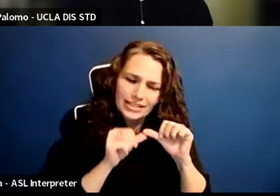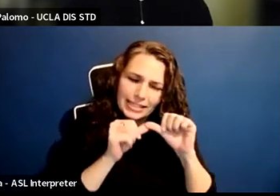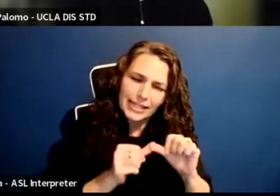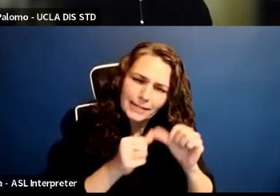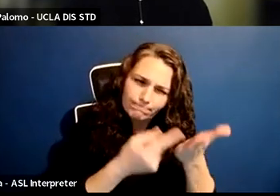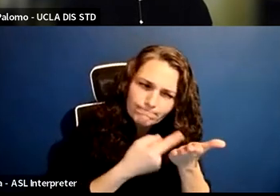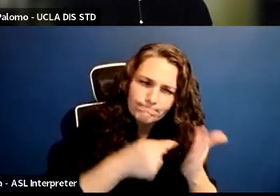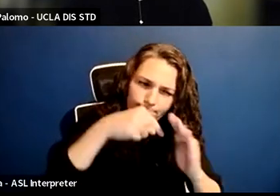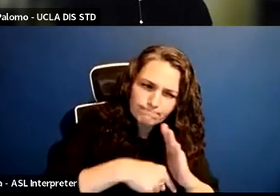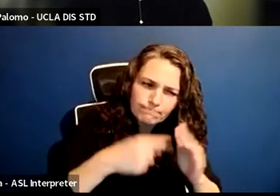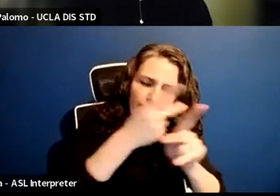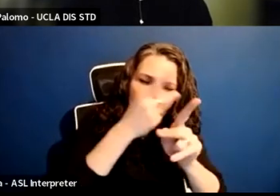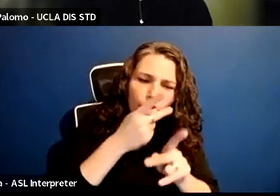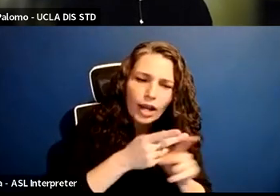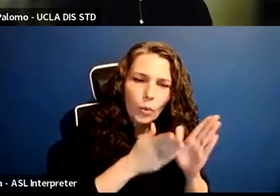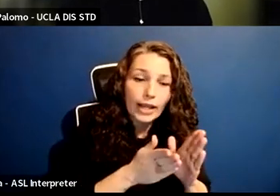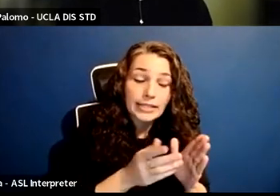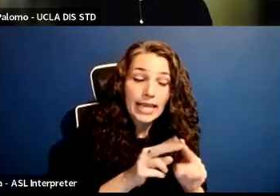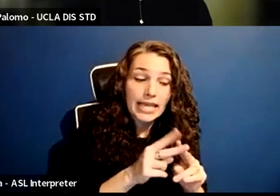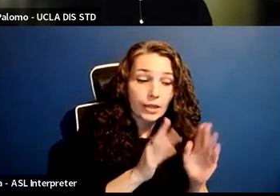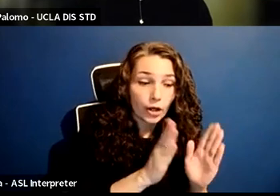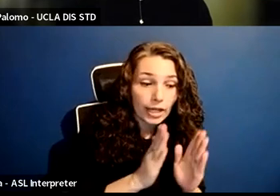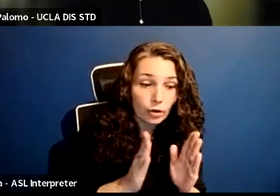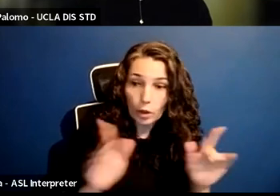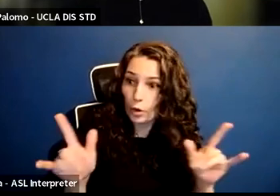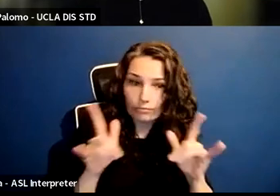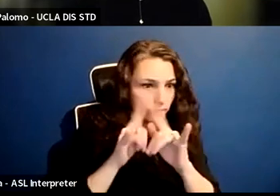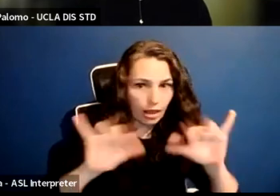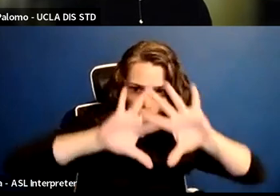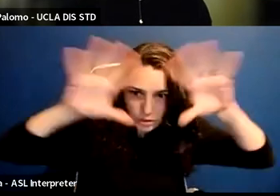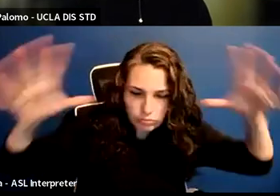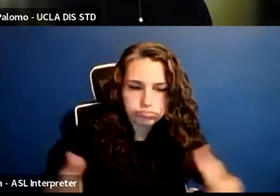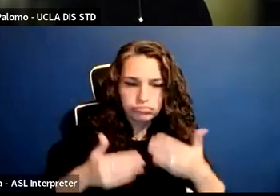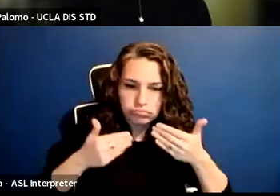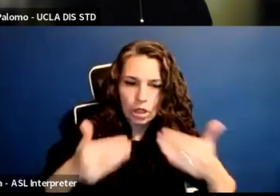and to find ways either incrementally or all at once to make change, and I have great hope for the future.